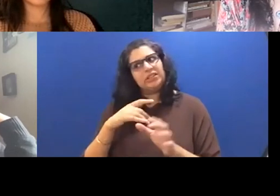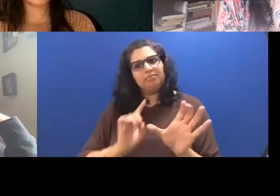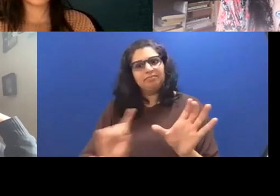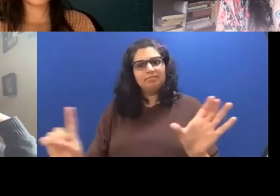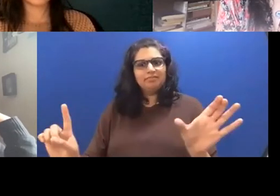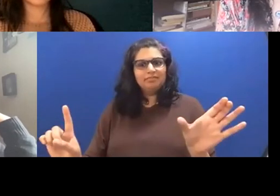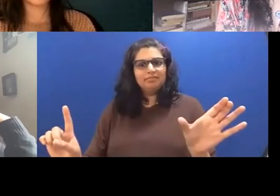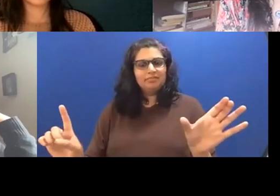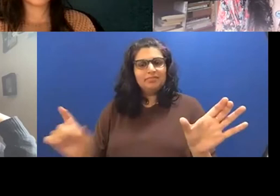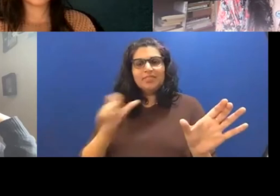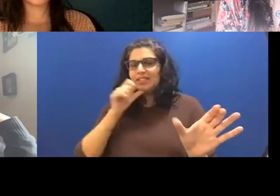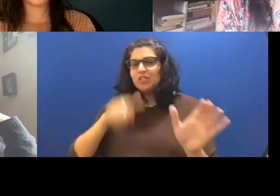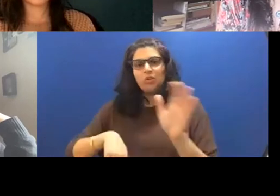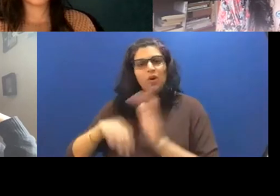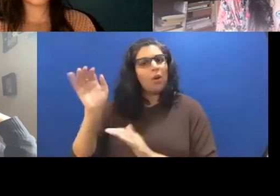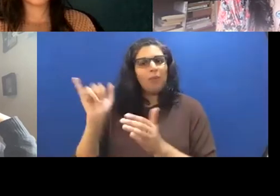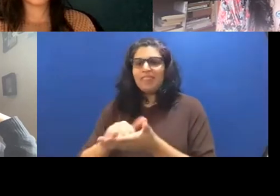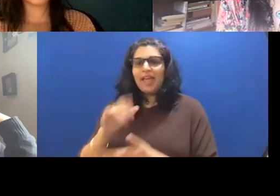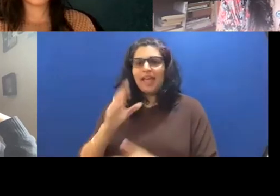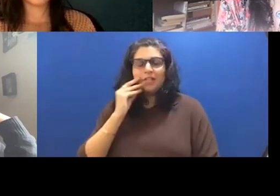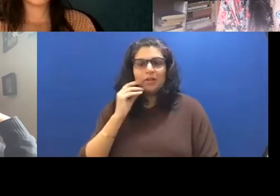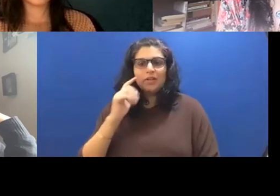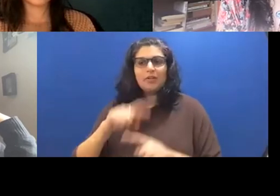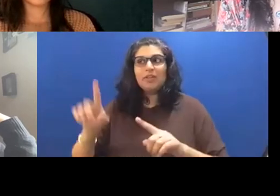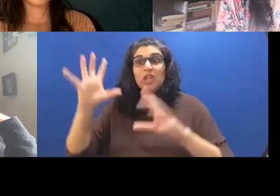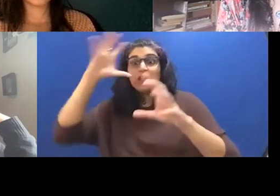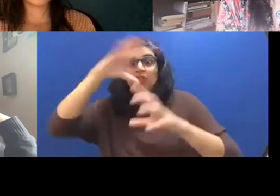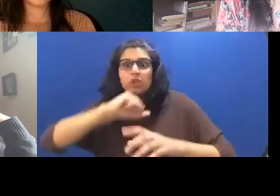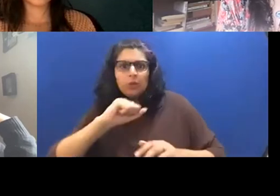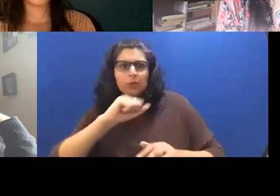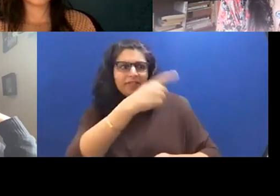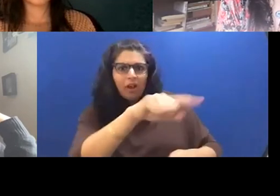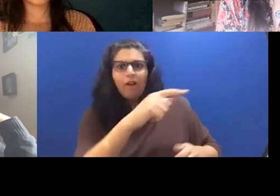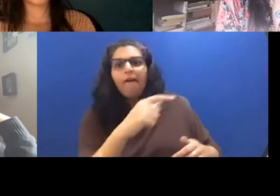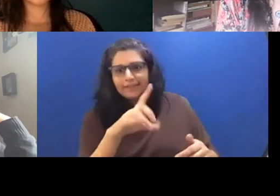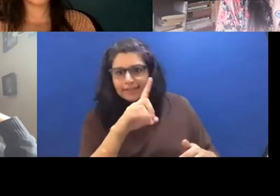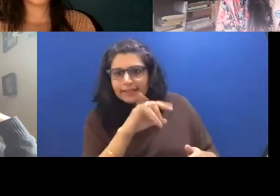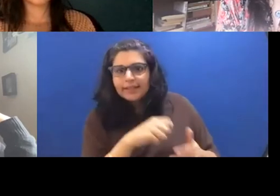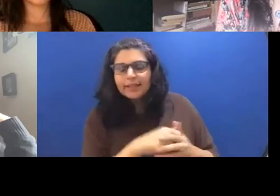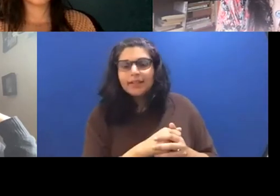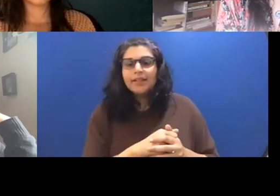does and because of that, she you know, maybe she she doesn't know how to cook, which is